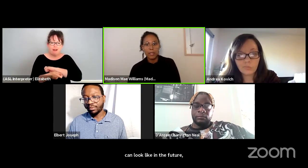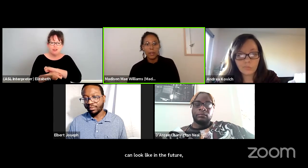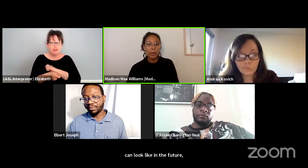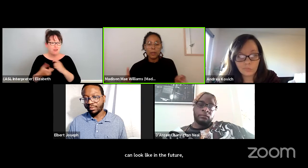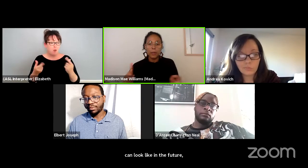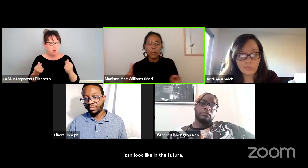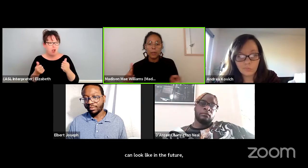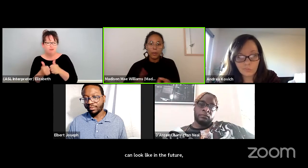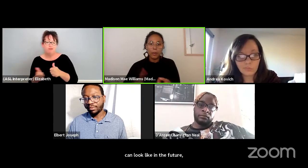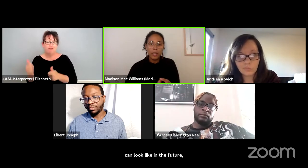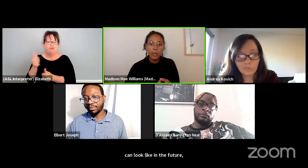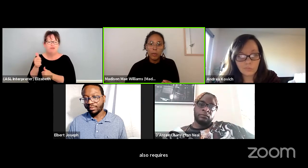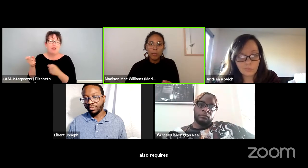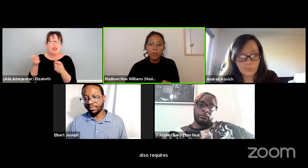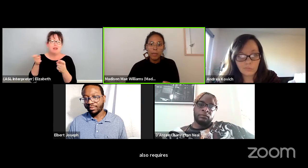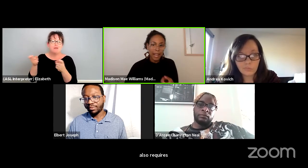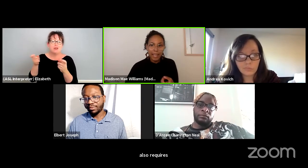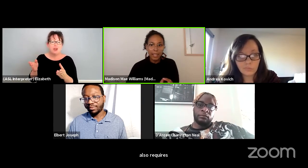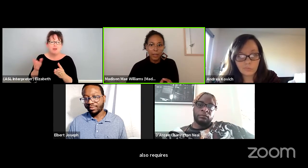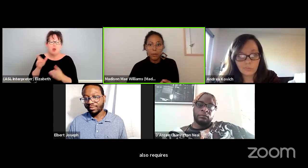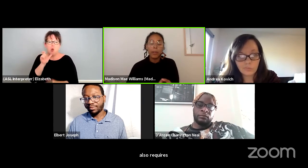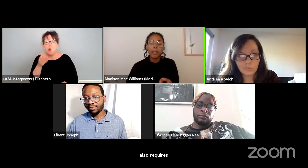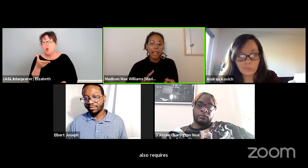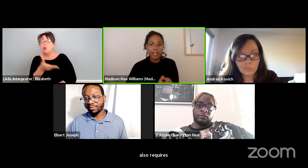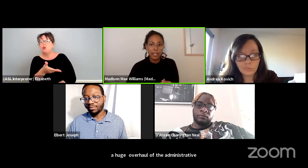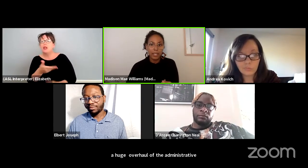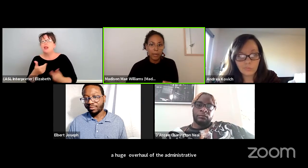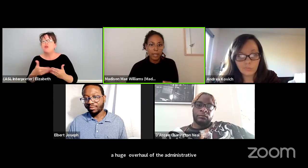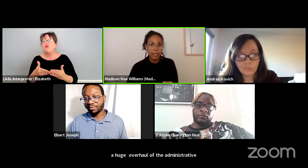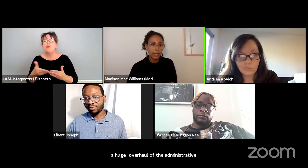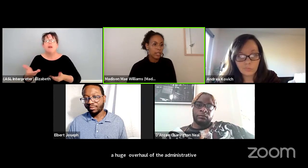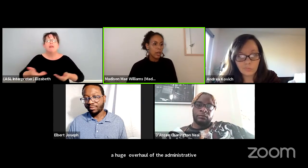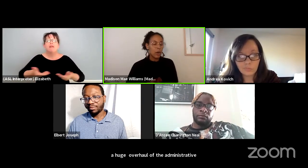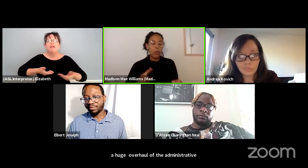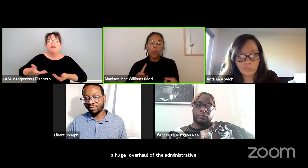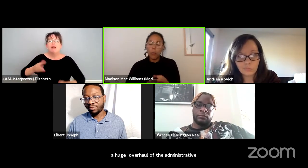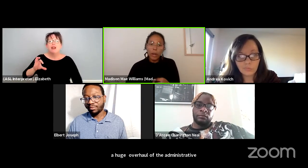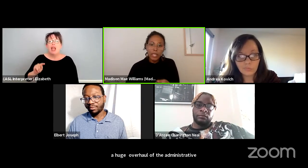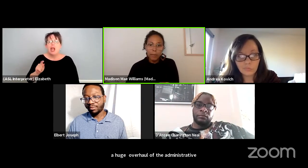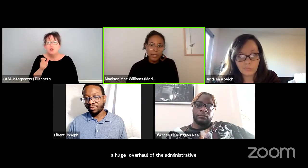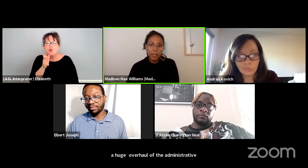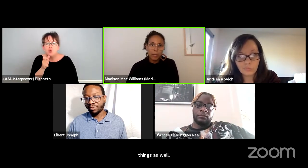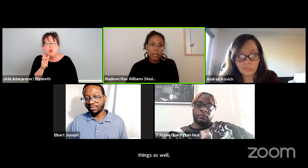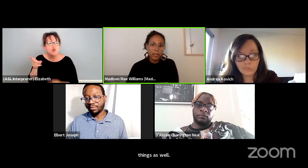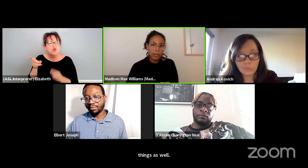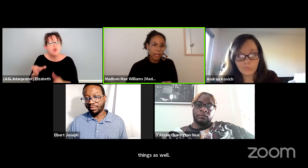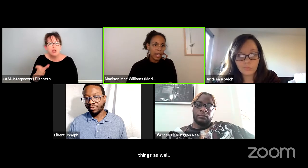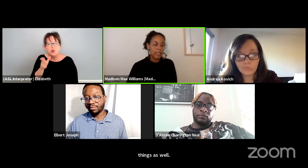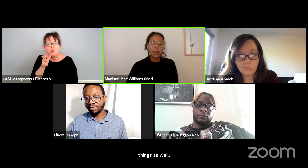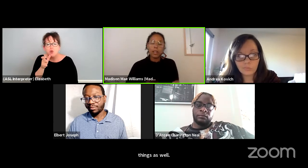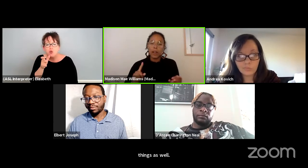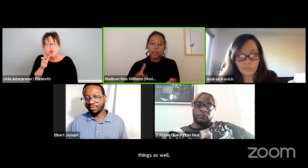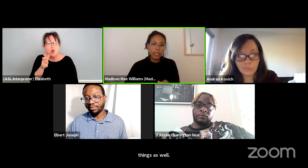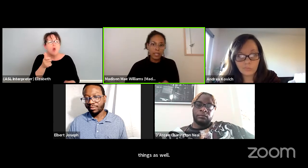So who's in the room casting? Who are the casting directors? What spaces are being utilized?